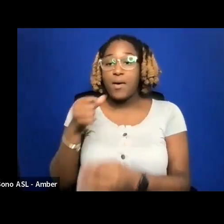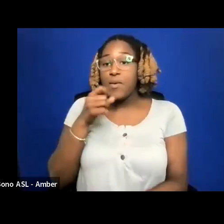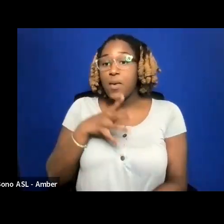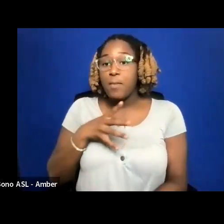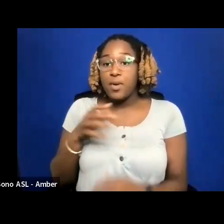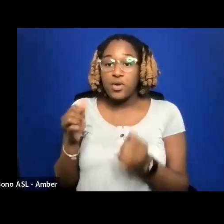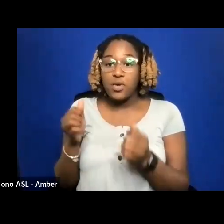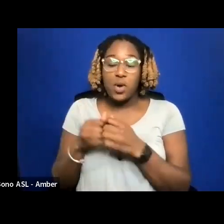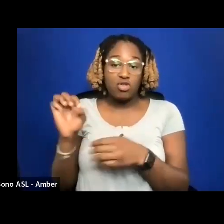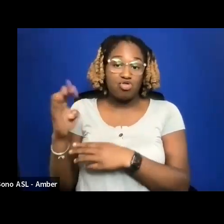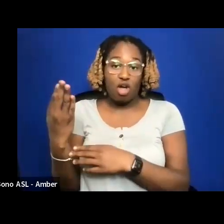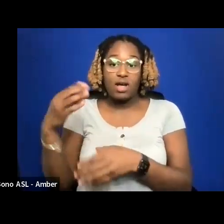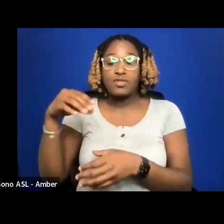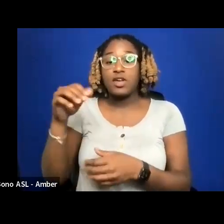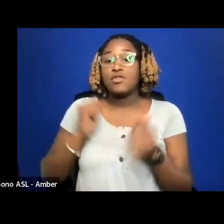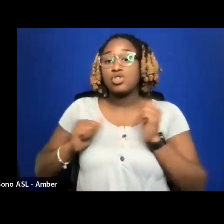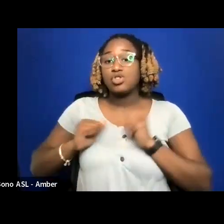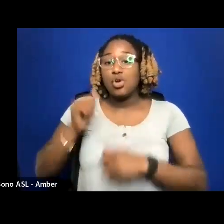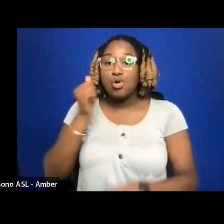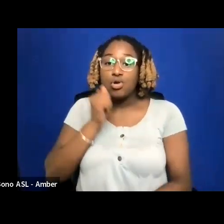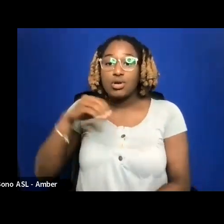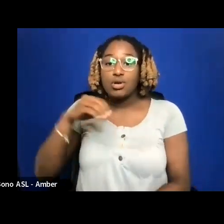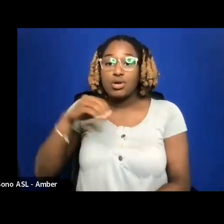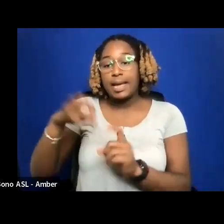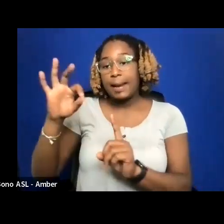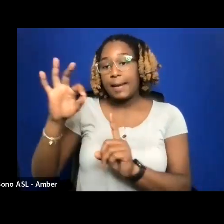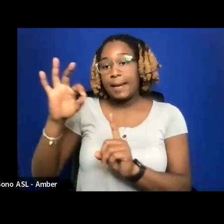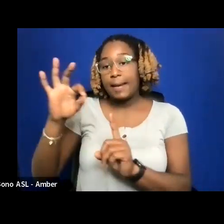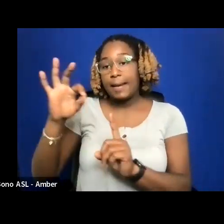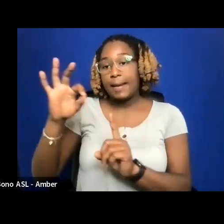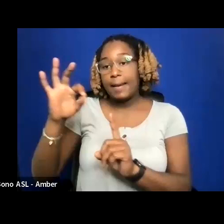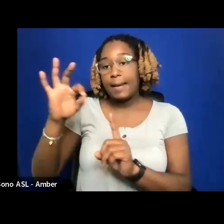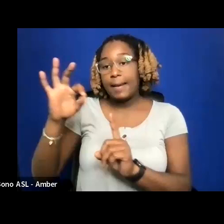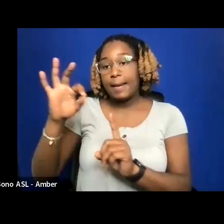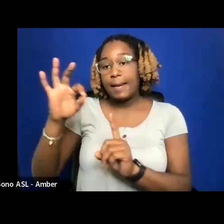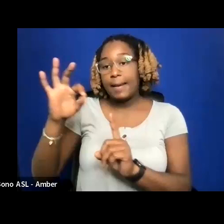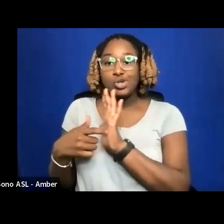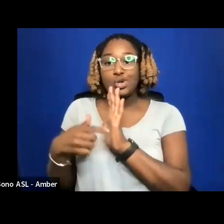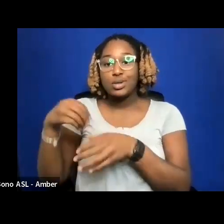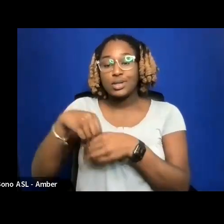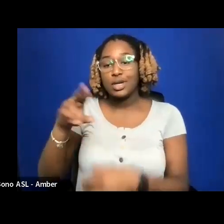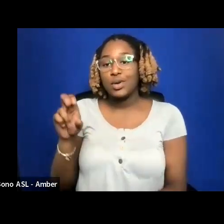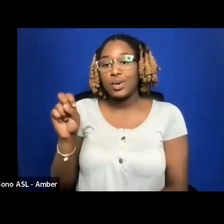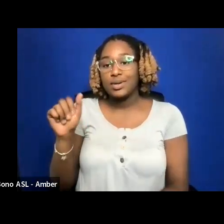THAT FILM IS BEING SCREENED AT UNIVERSITIES ACROSS THE UNITED STATES THROUGH A DISTRIBUTOR THERE AND